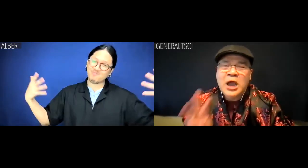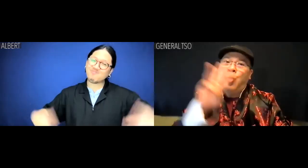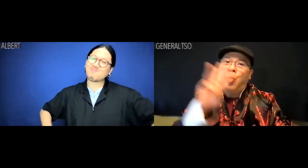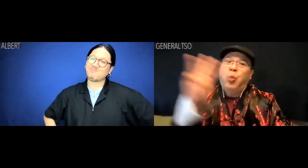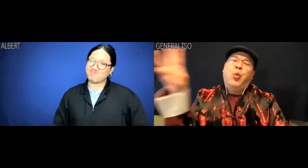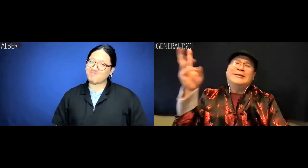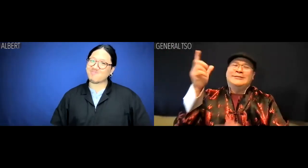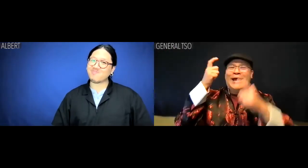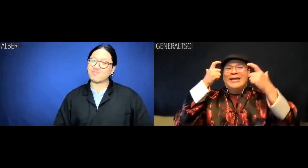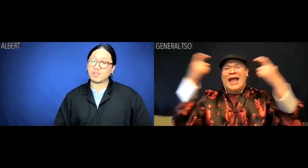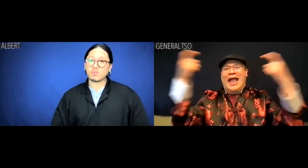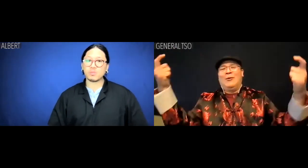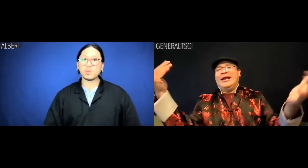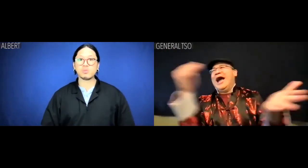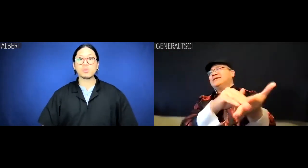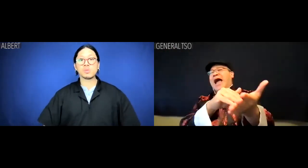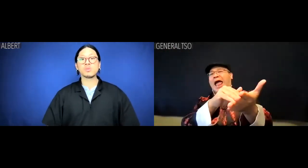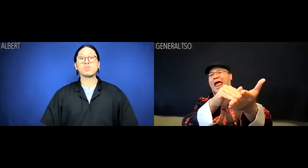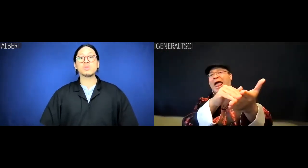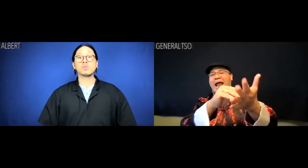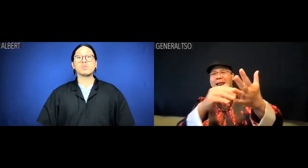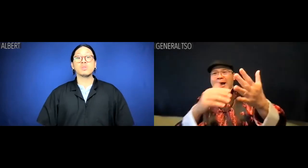General Tso: Again, with your Western arrogance.